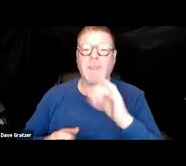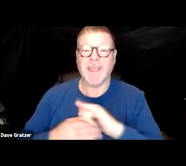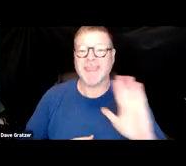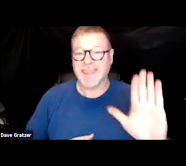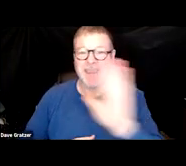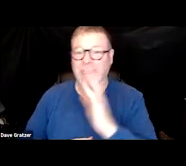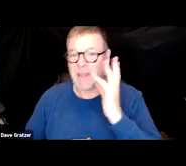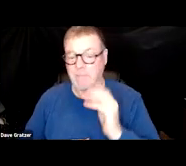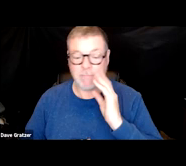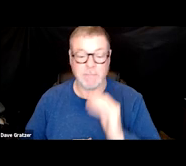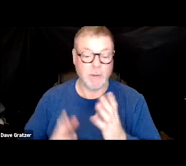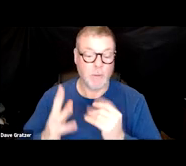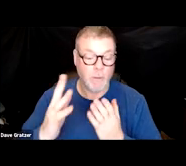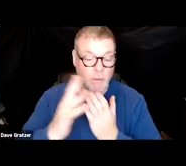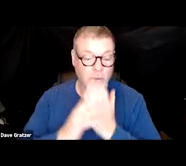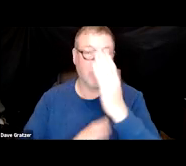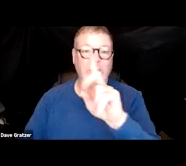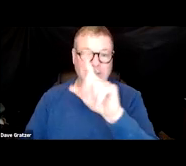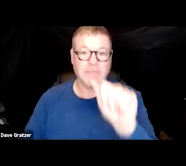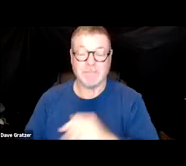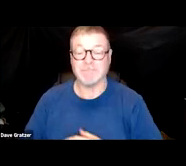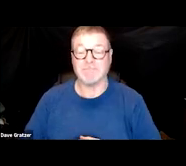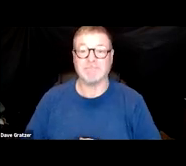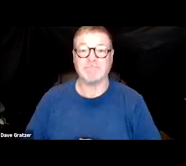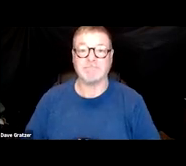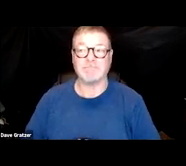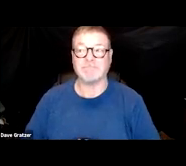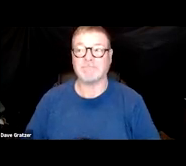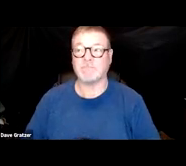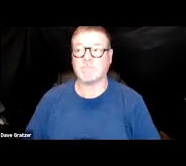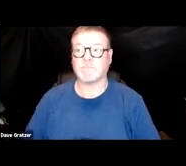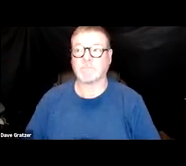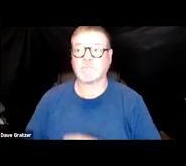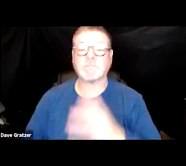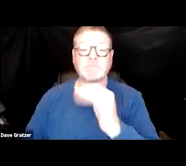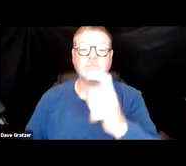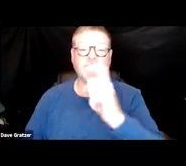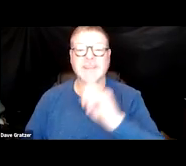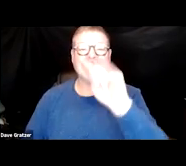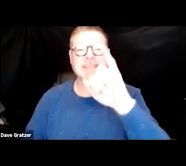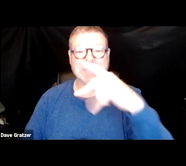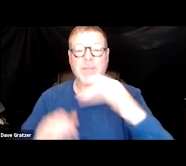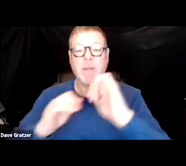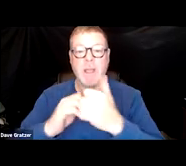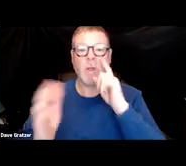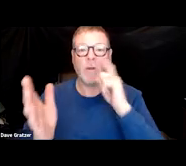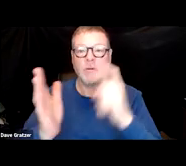navigating Social Security Disability and just give us some tips on how to recognize symptoms